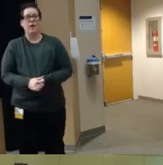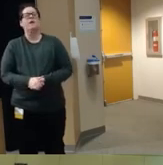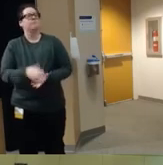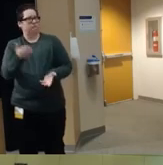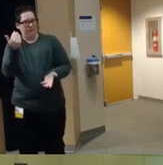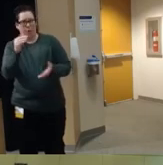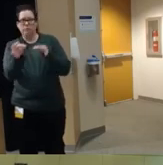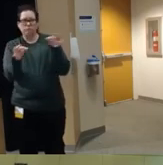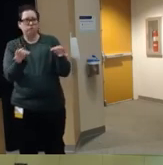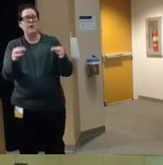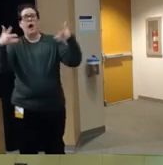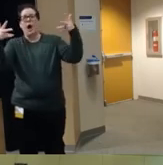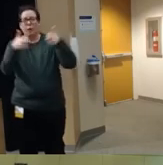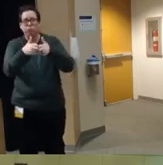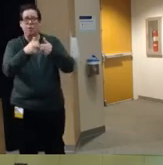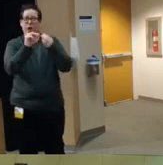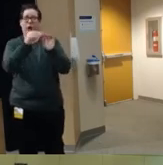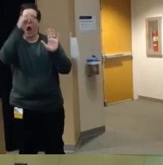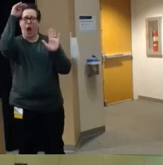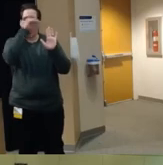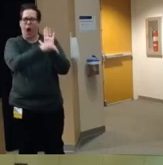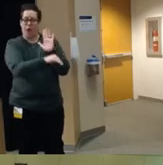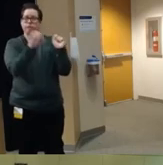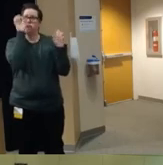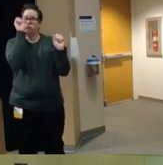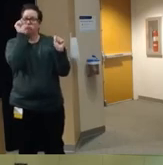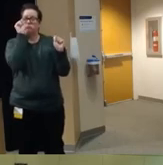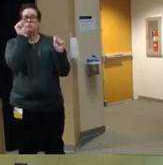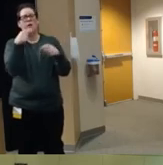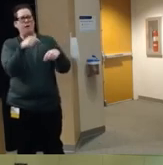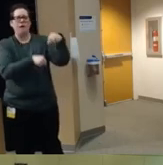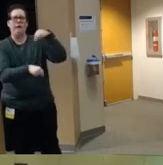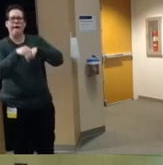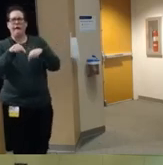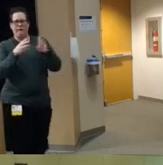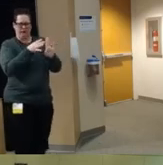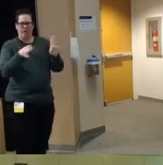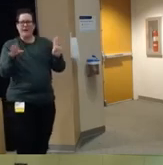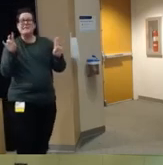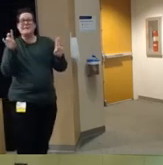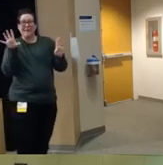know among motor vehicle crashes was pretty remarkable um if we go back to 1975 um the